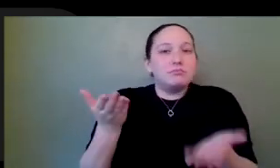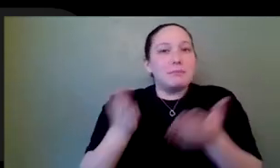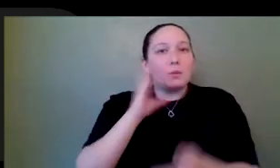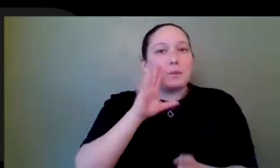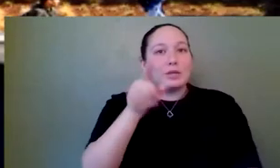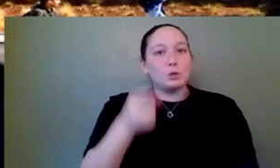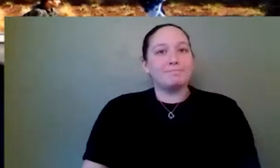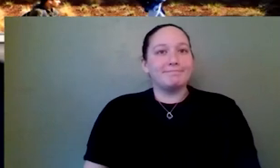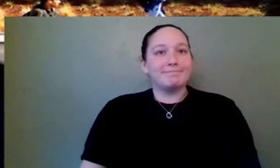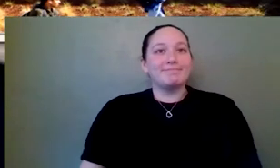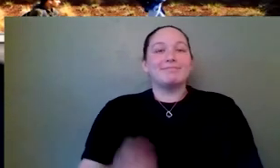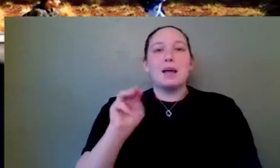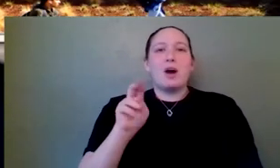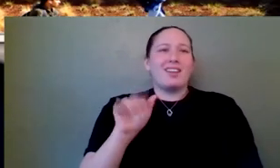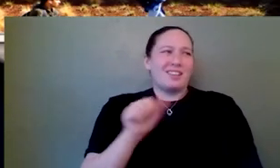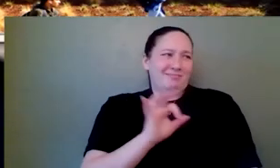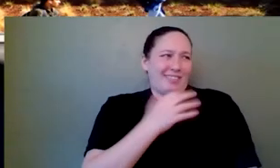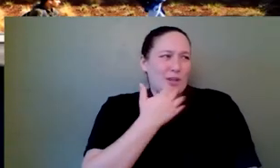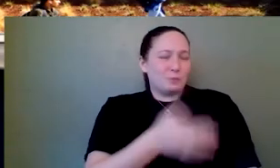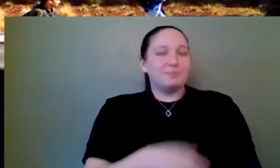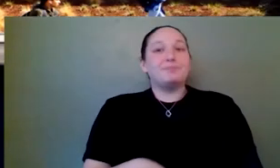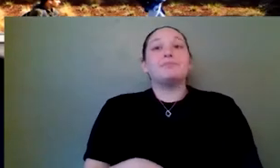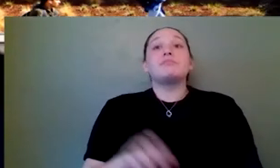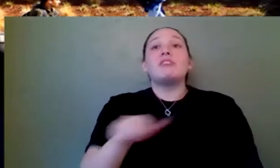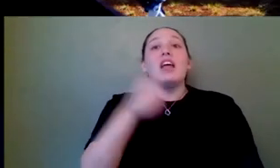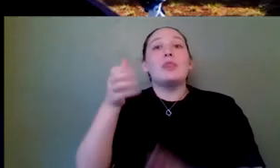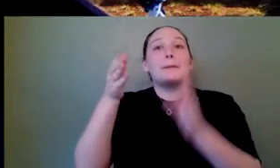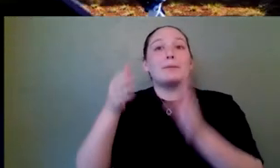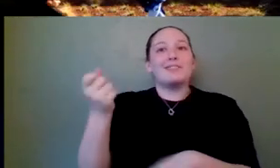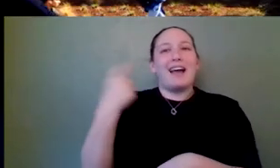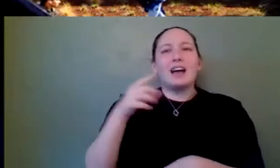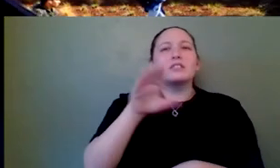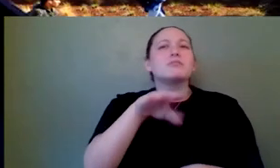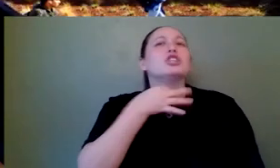That's perfect. Let's see, we also have somebody asking, what was the first game you made? How old